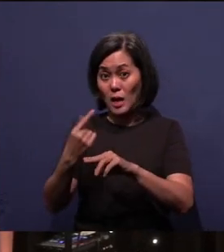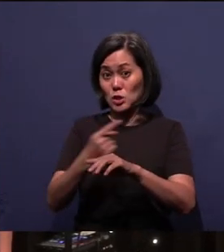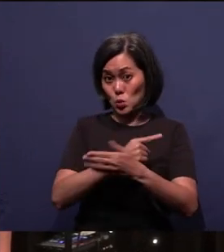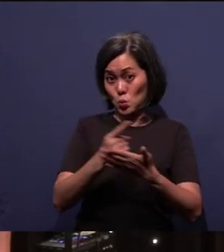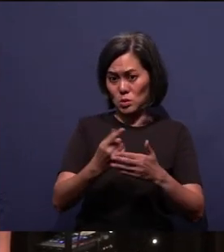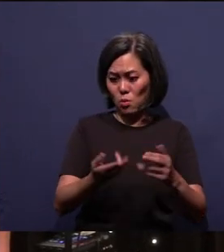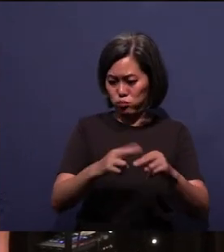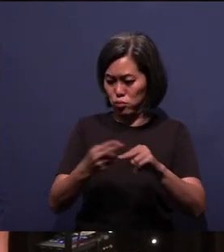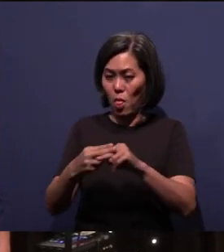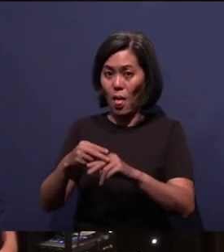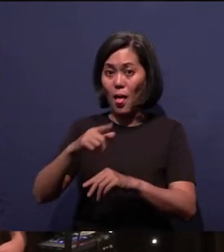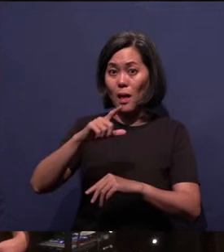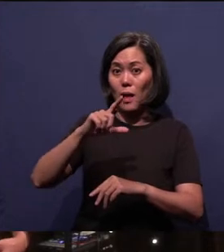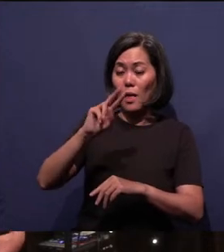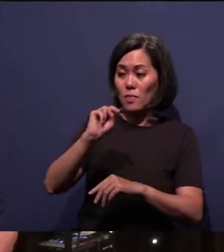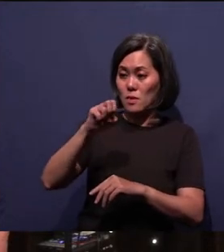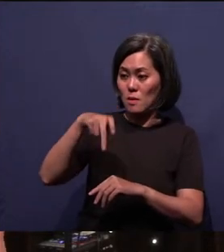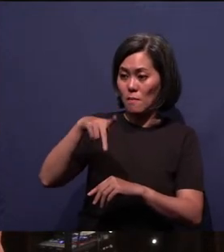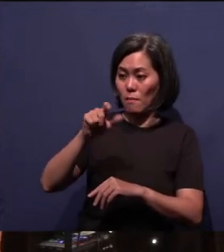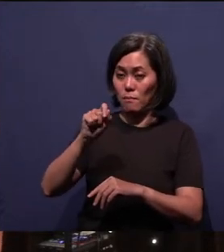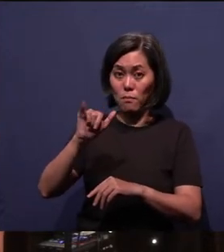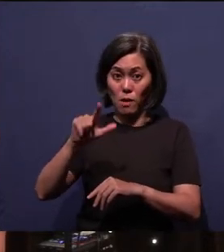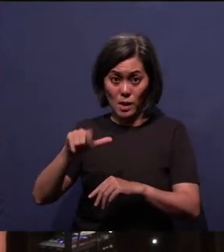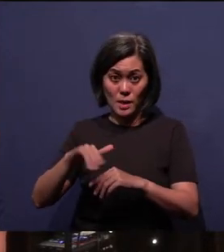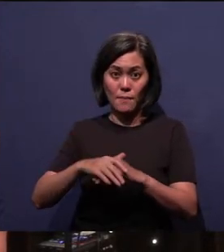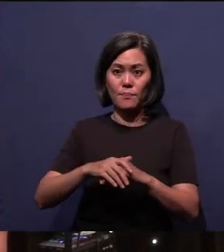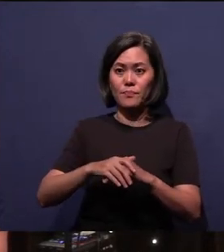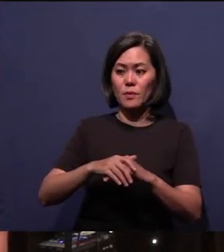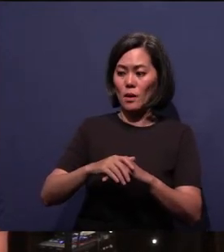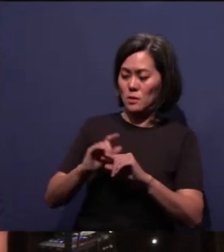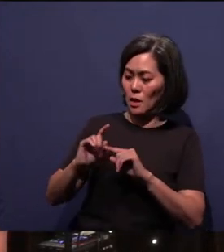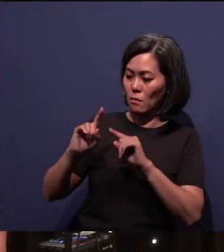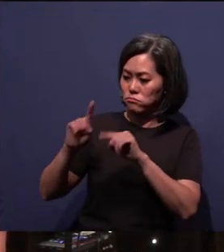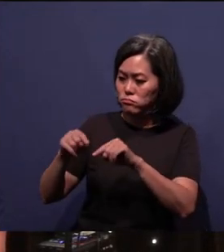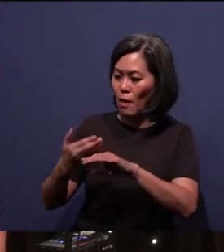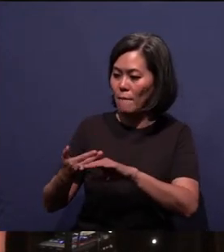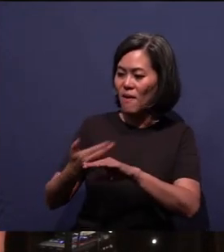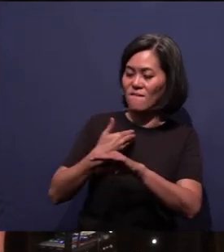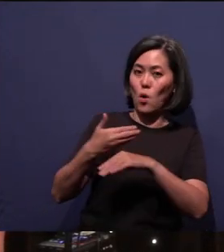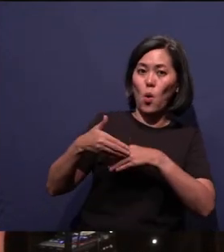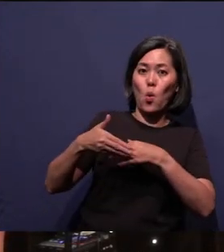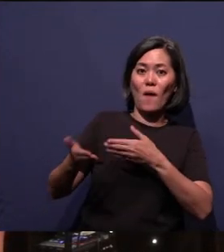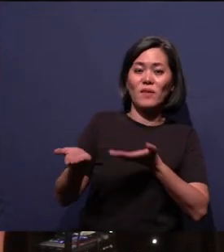The Nepali has begun tracking before and after their services at Tekka Market.